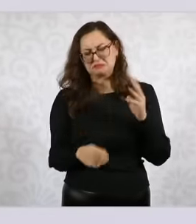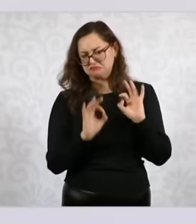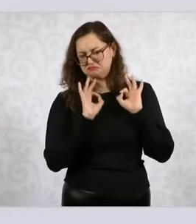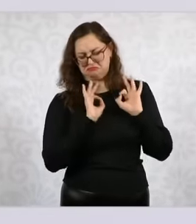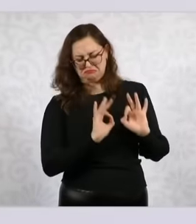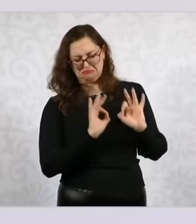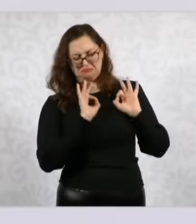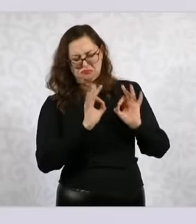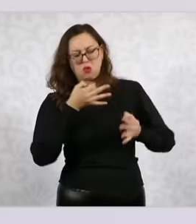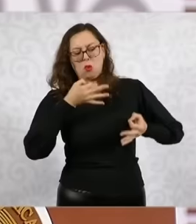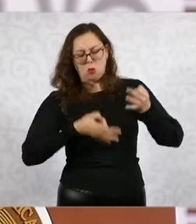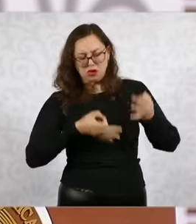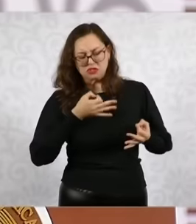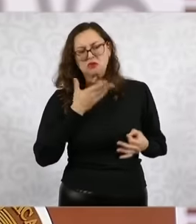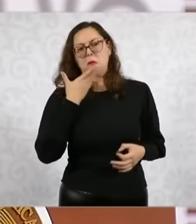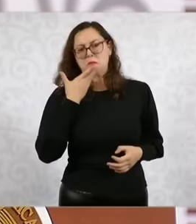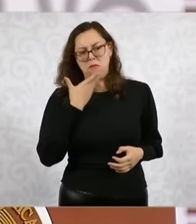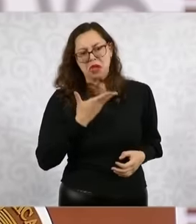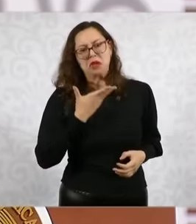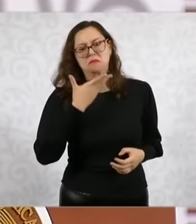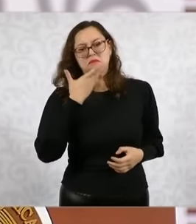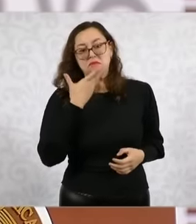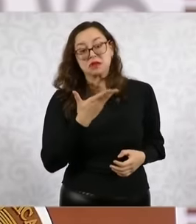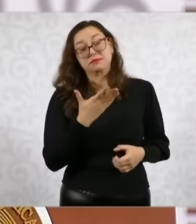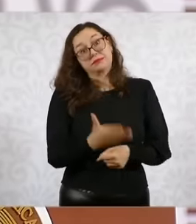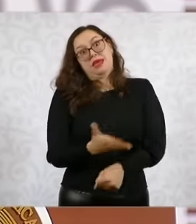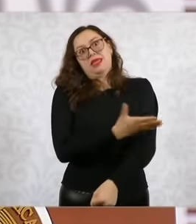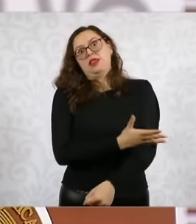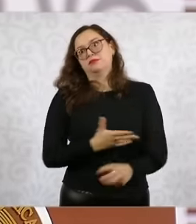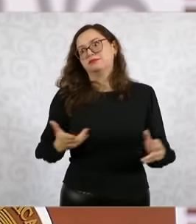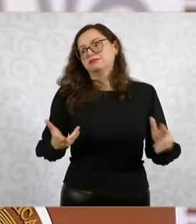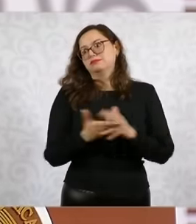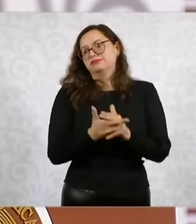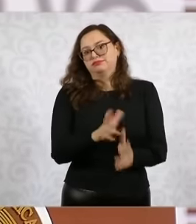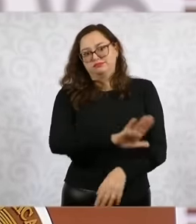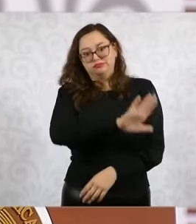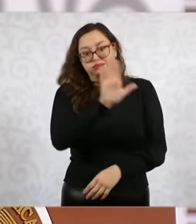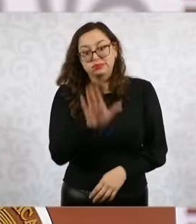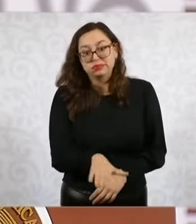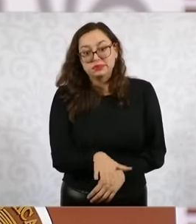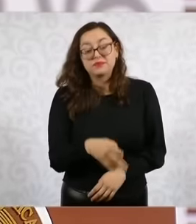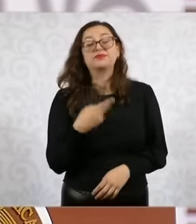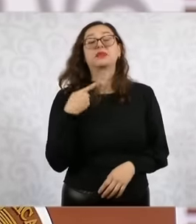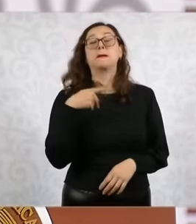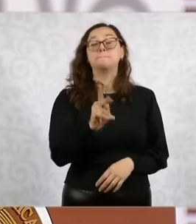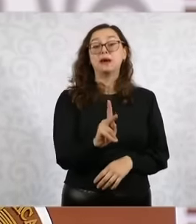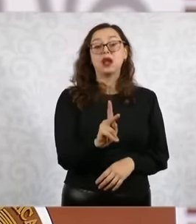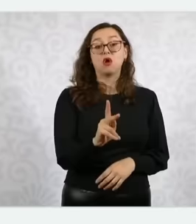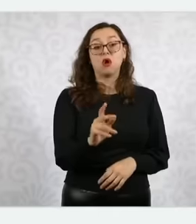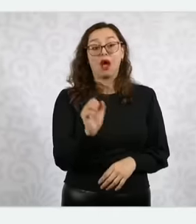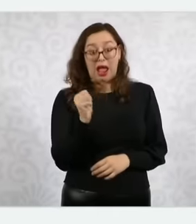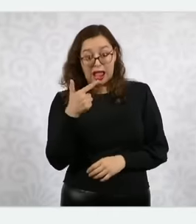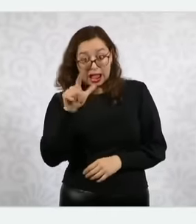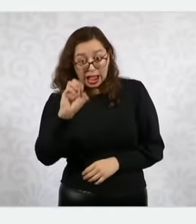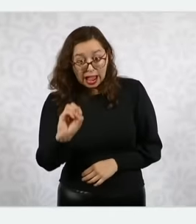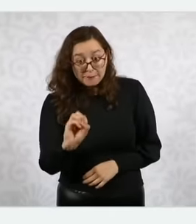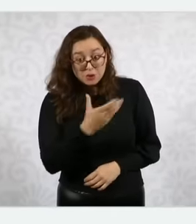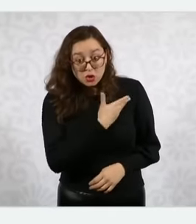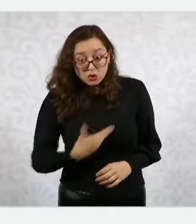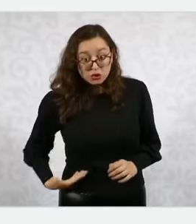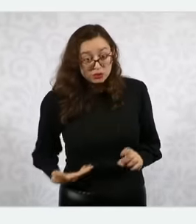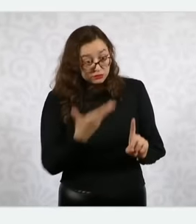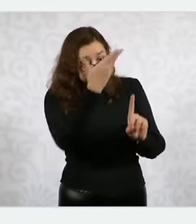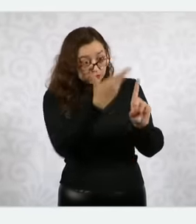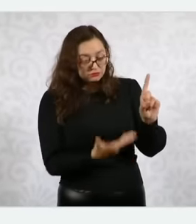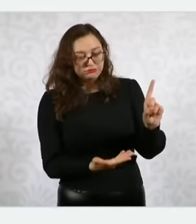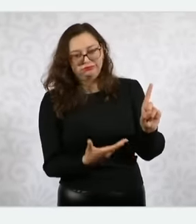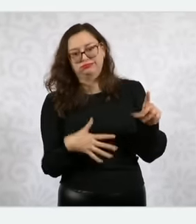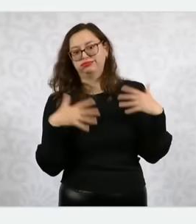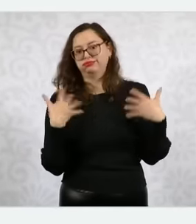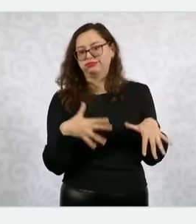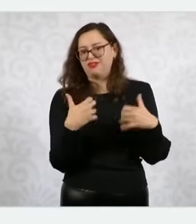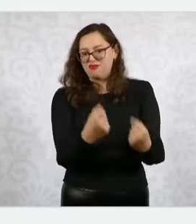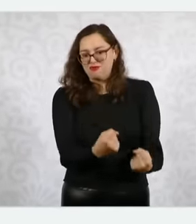Madero was also assassinated, comes out with the strength of President Andrés Manuel López Obrador.